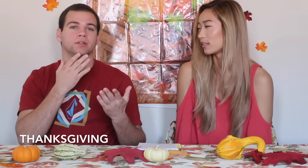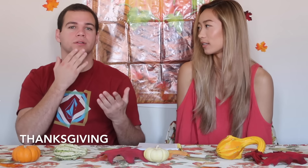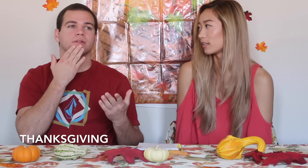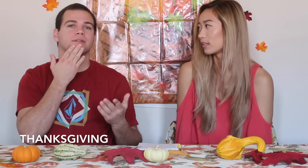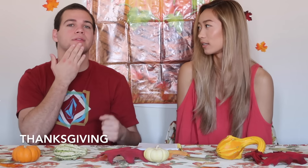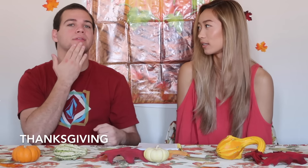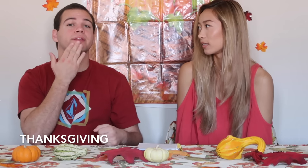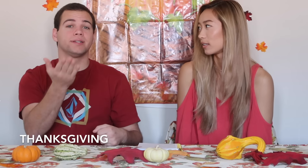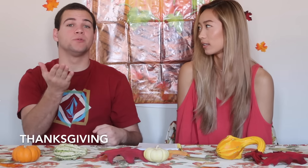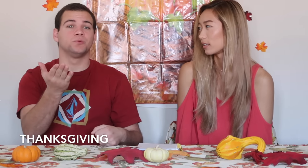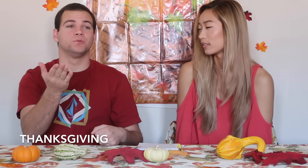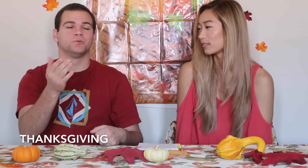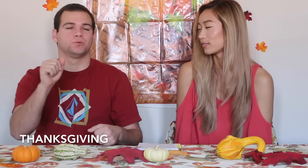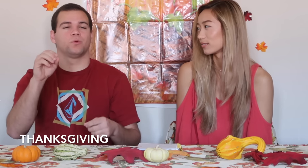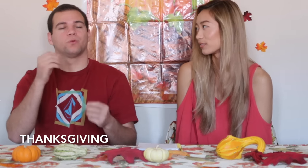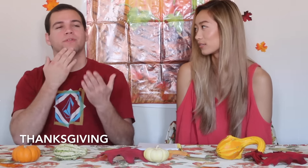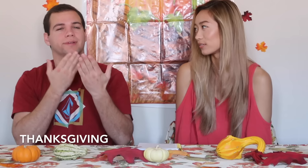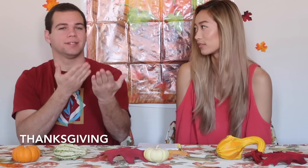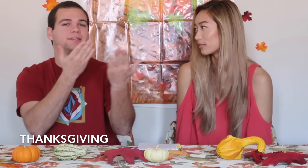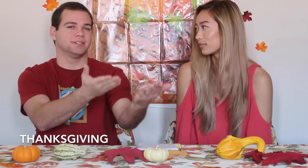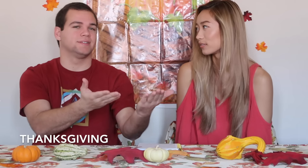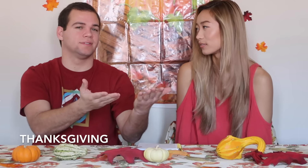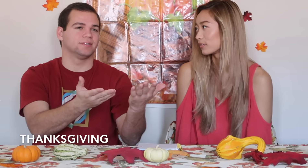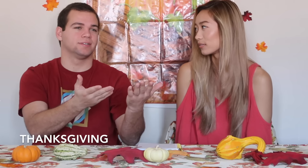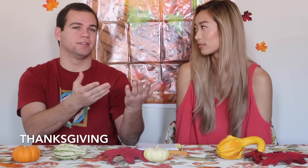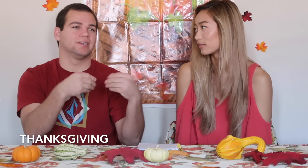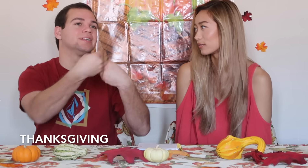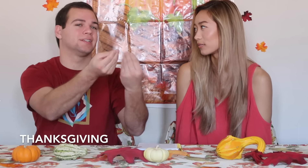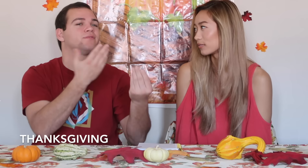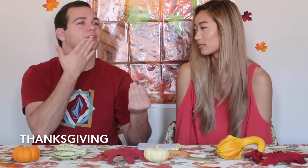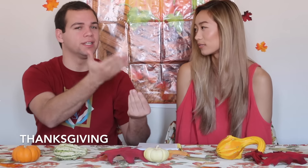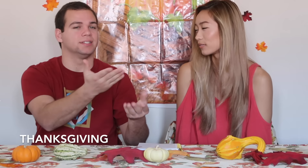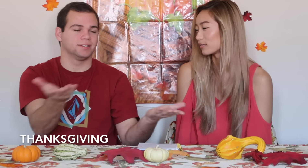this is thank you, so basically you are giving many thanks.